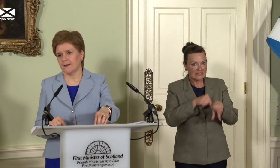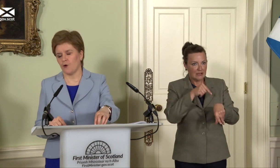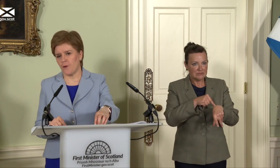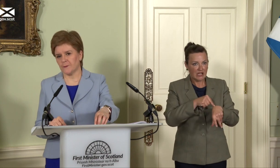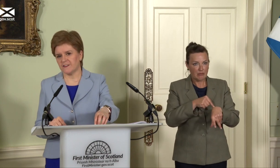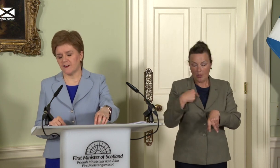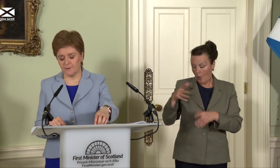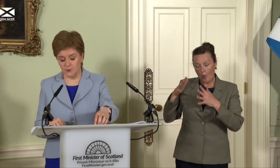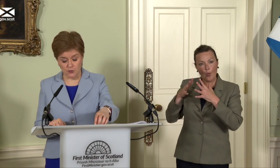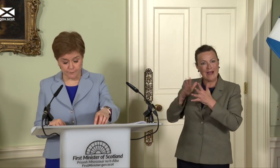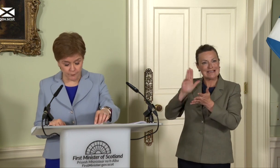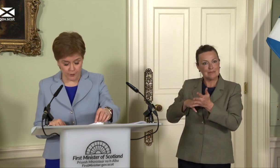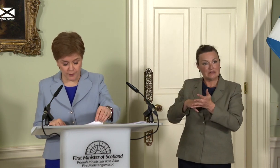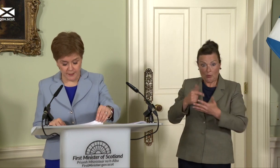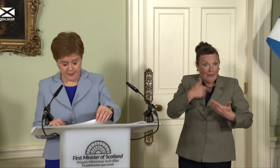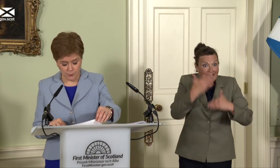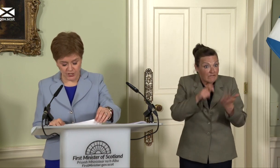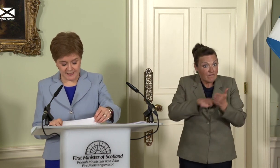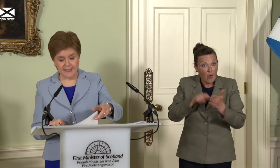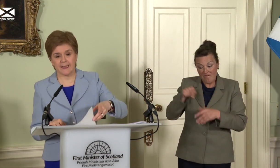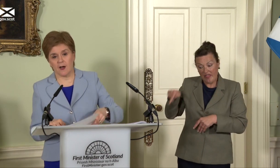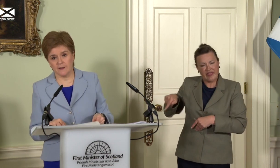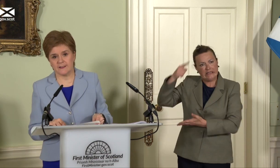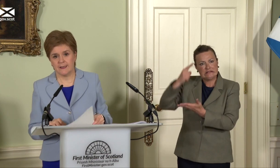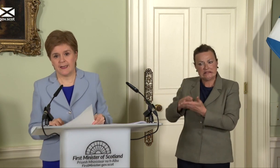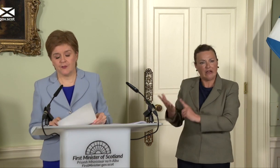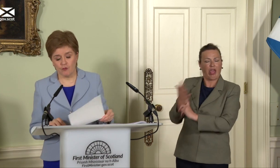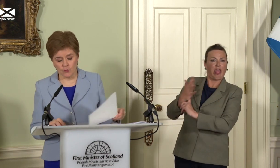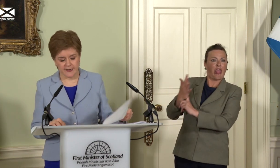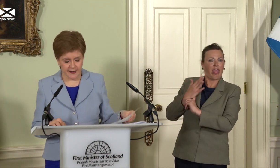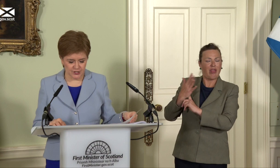of Westminster governments we don’t vote for and which are taking us in the wrong direction.